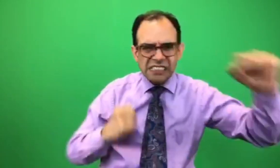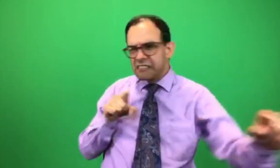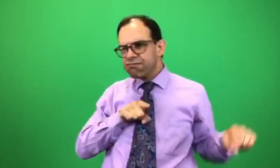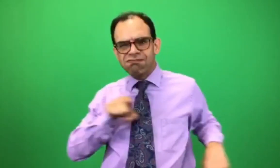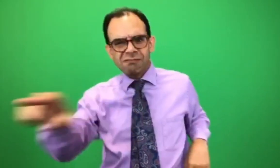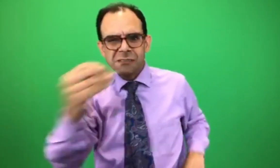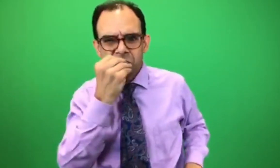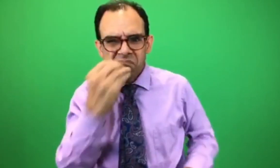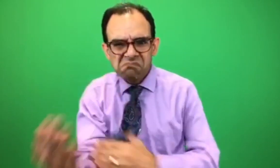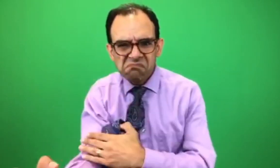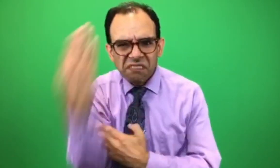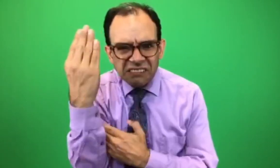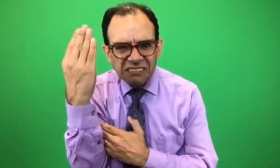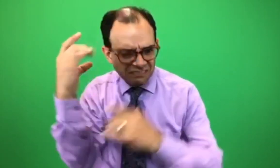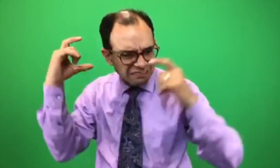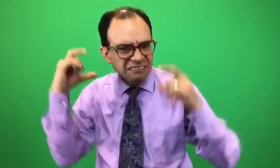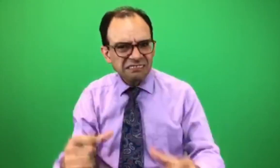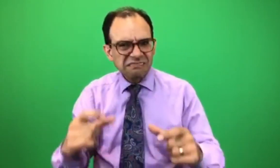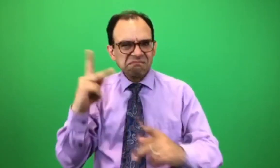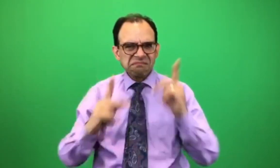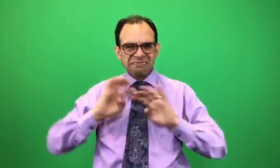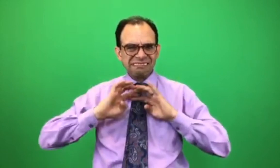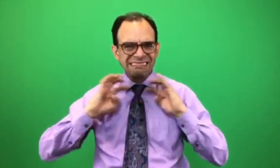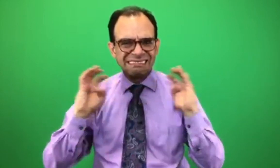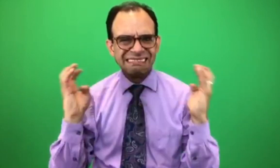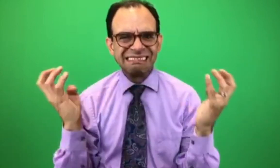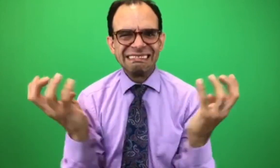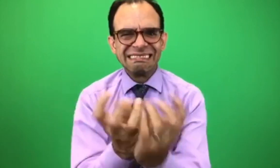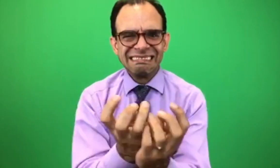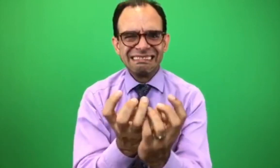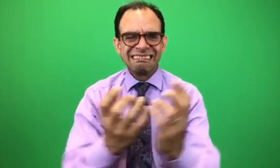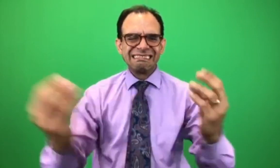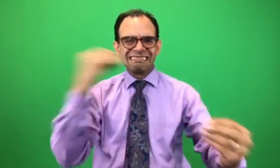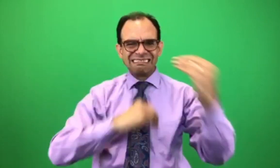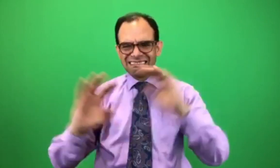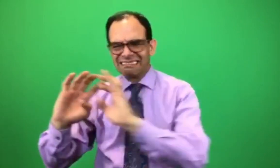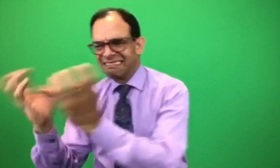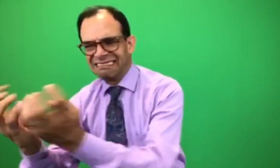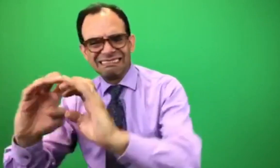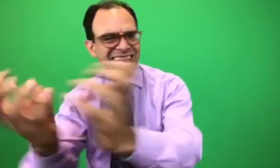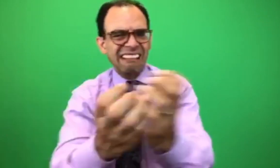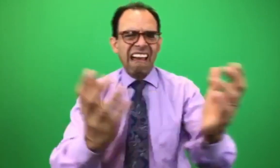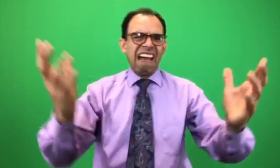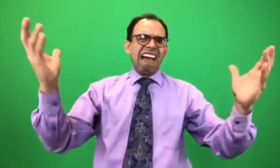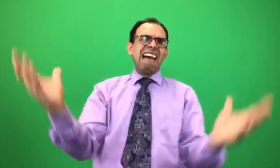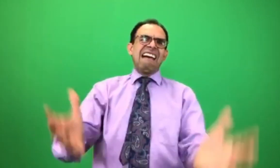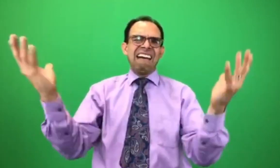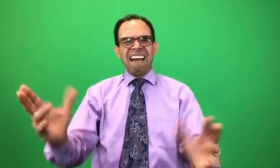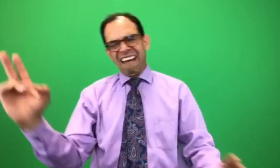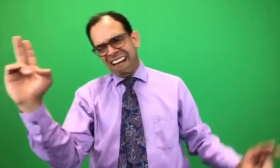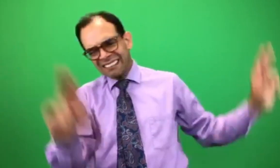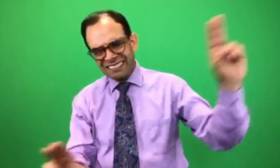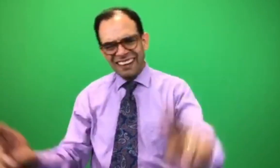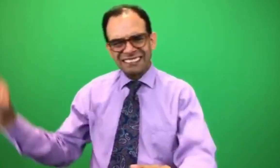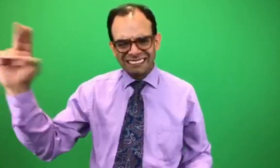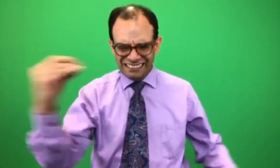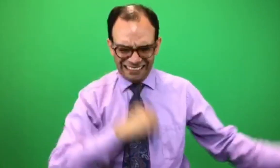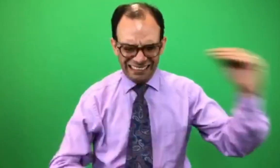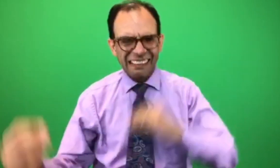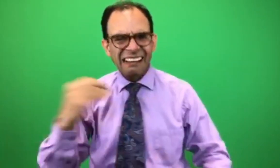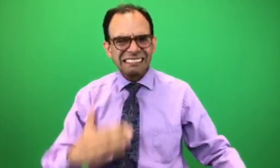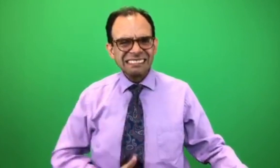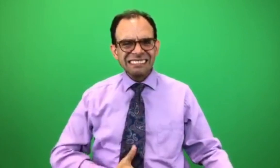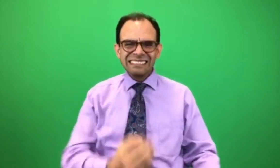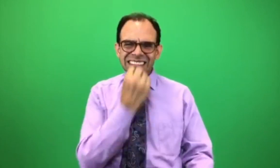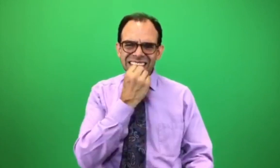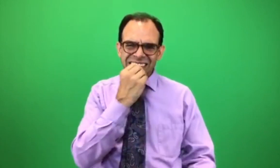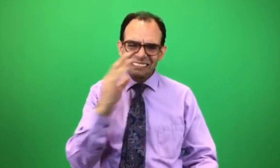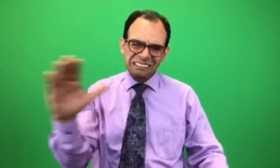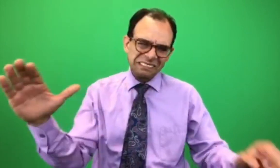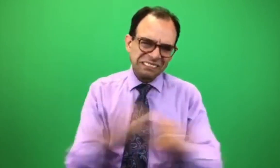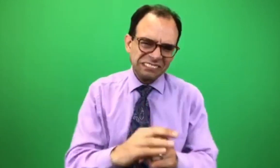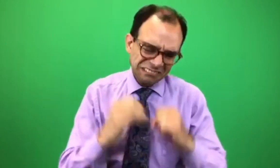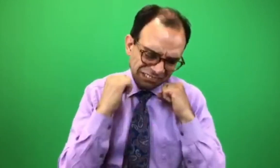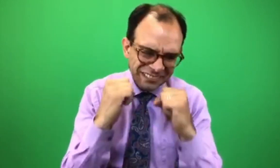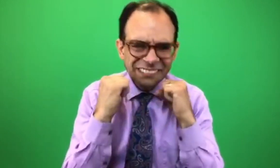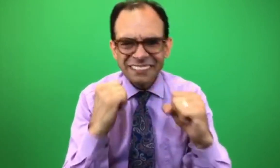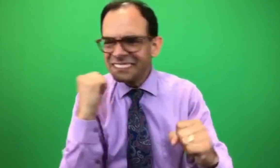We ensure that your camper will enjoy healthy, well-balanced meal and socializing with friends each day.